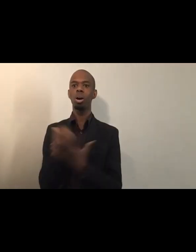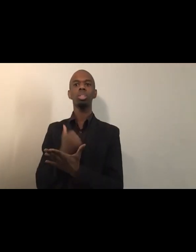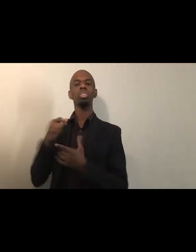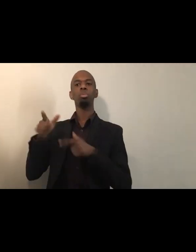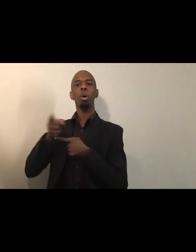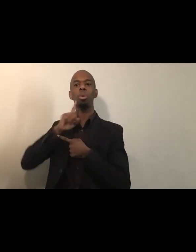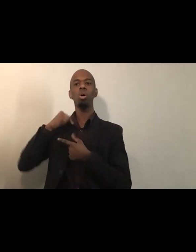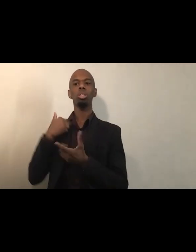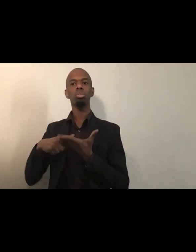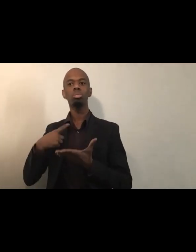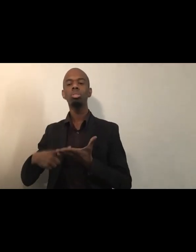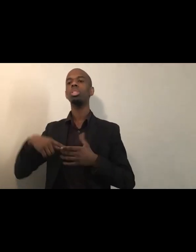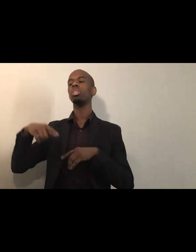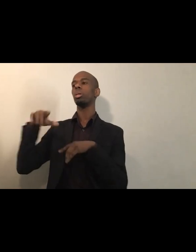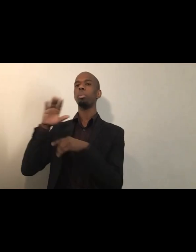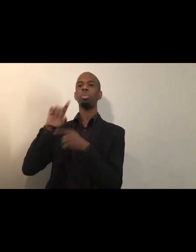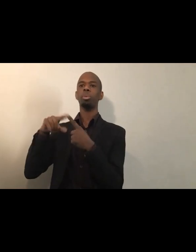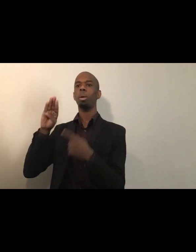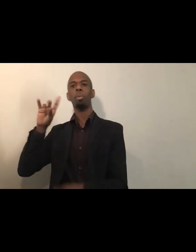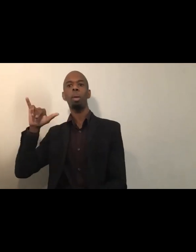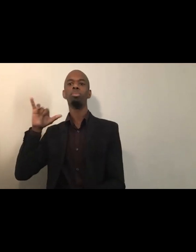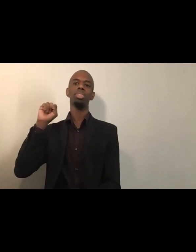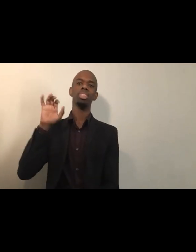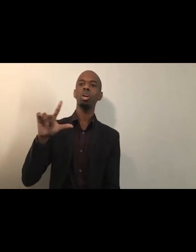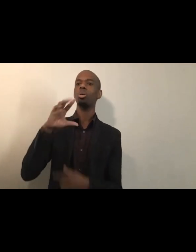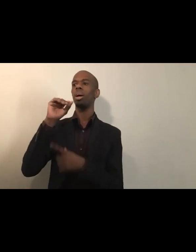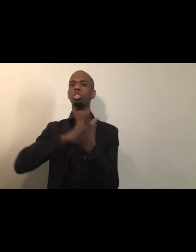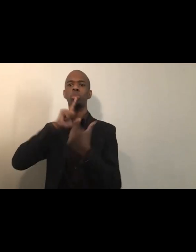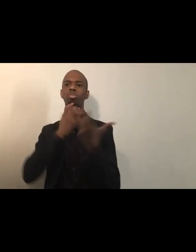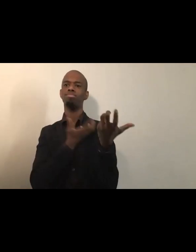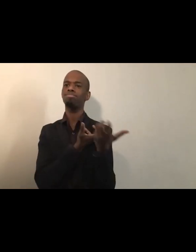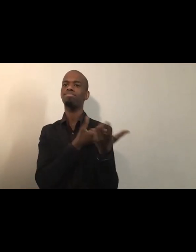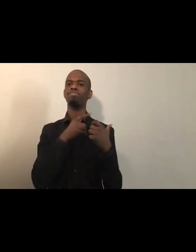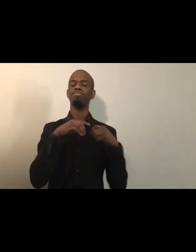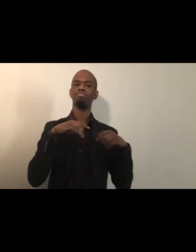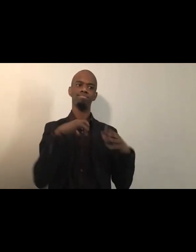in a way that's organic in this moment. So I'm gonna be talking about Black Power,